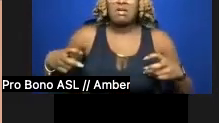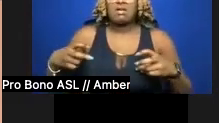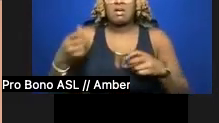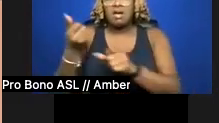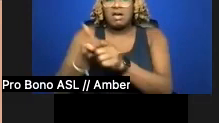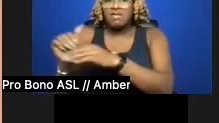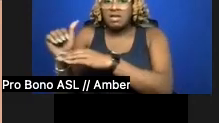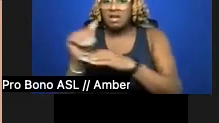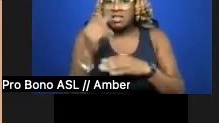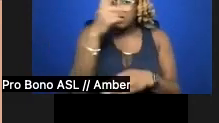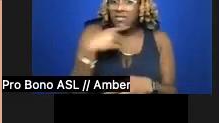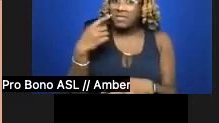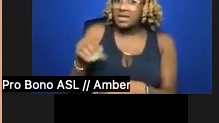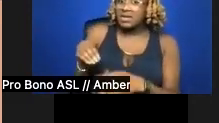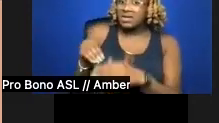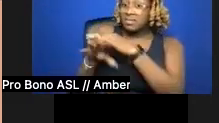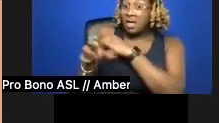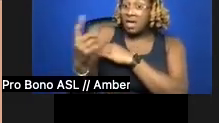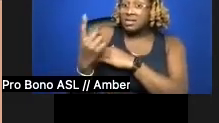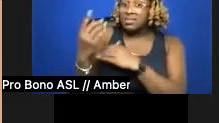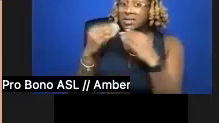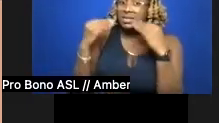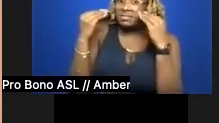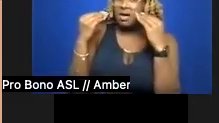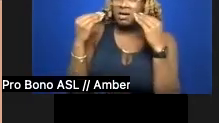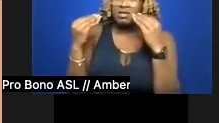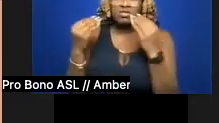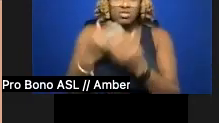Is it joy? freedom? the thrill of escape?